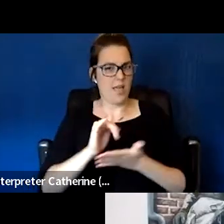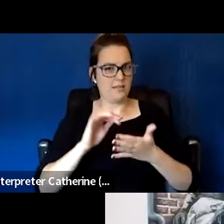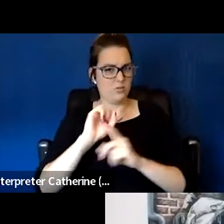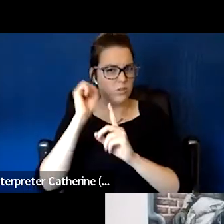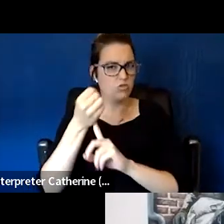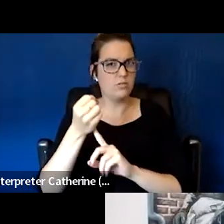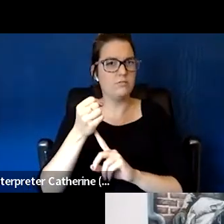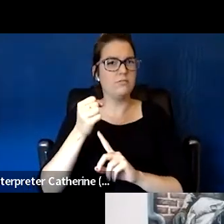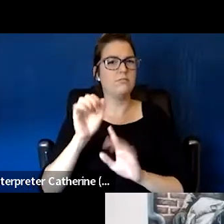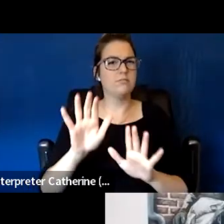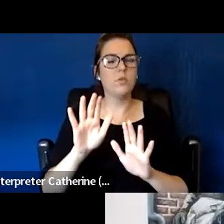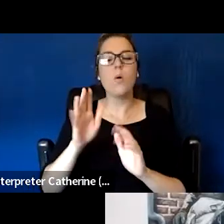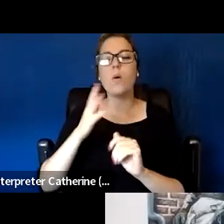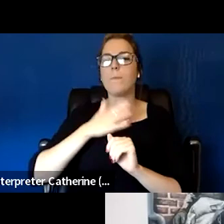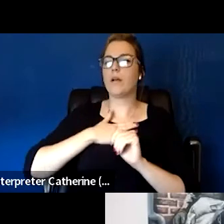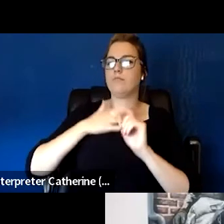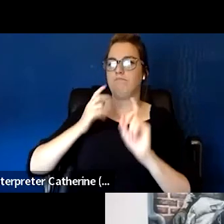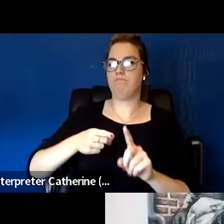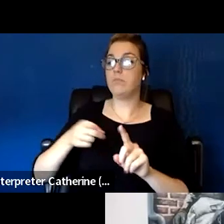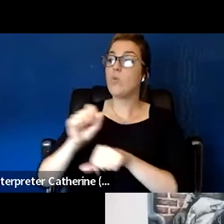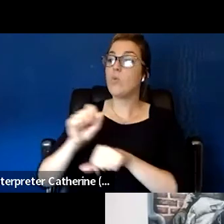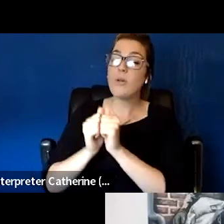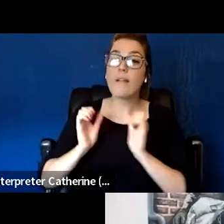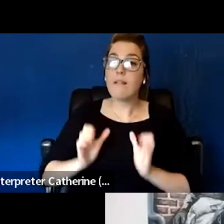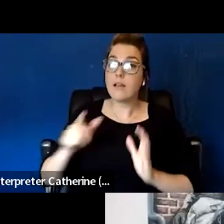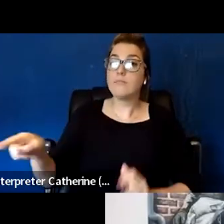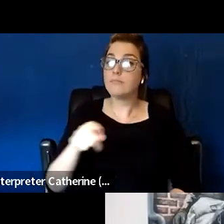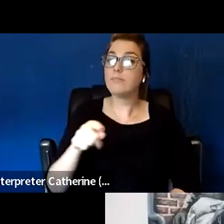in a nutshell working with individuals who've been chronically homeless and SMI.